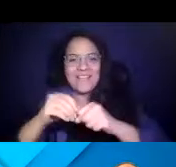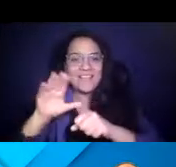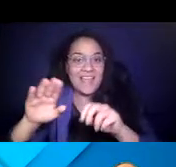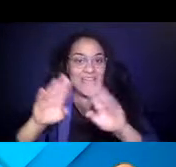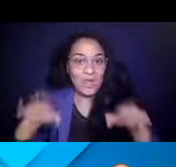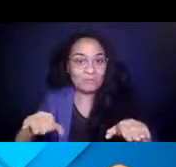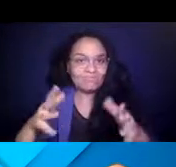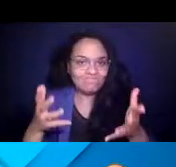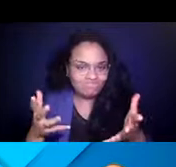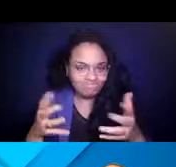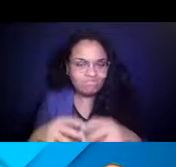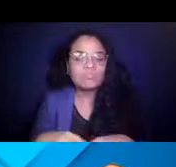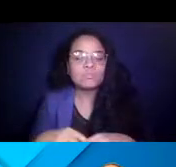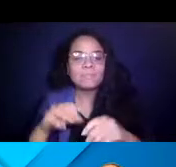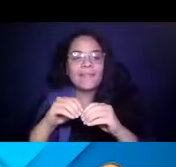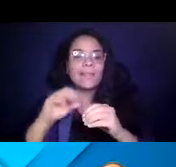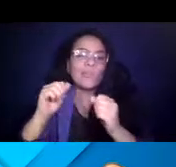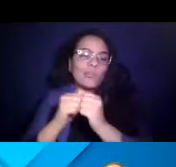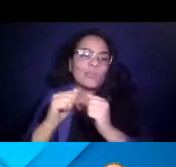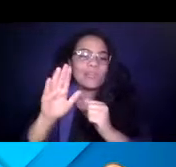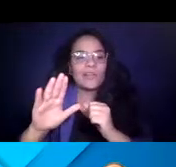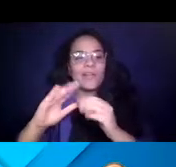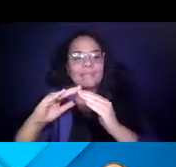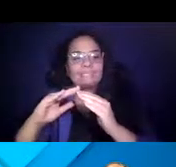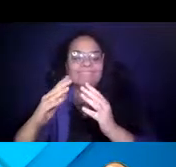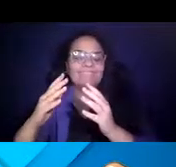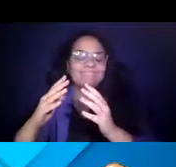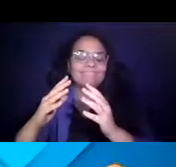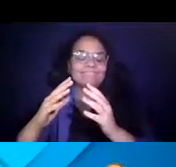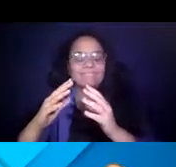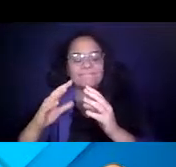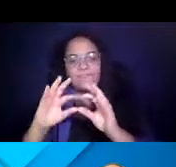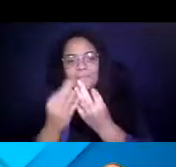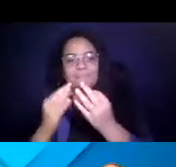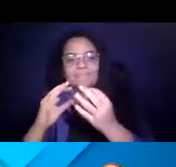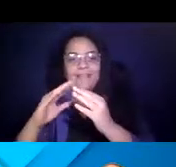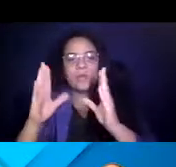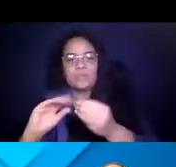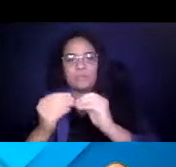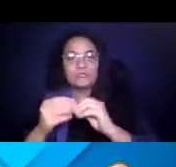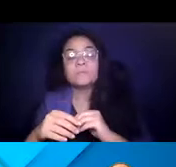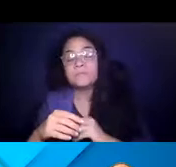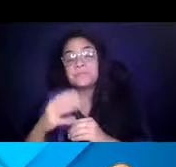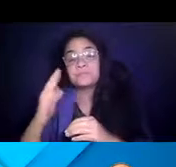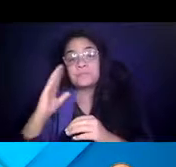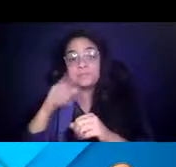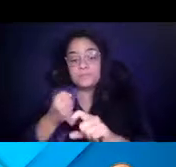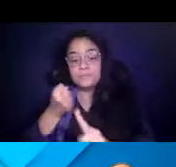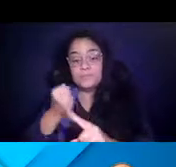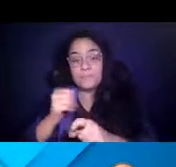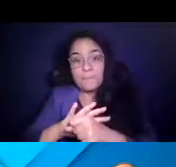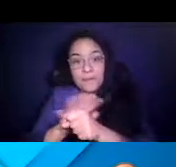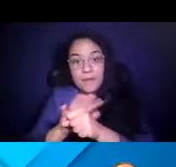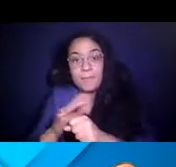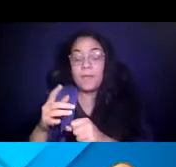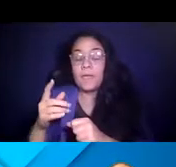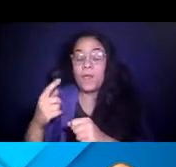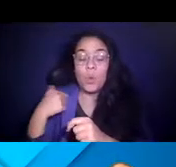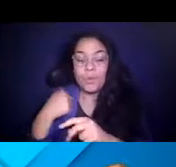14:47:44 as the pandemic was upon us, as a management team, we really felt it was our